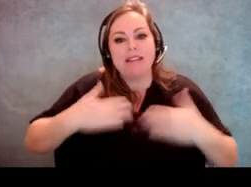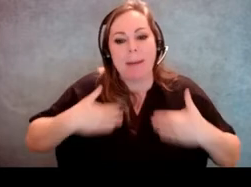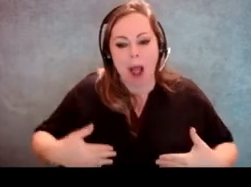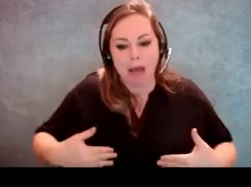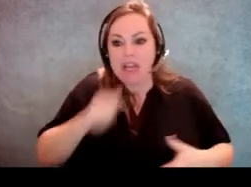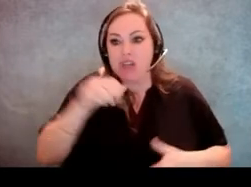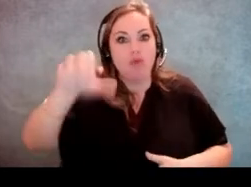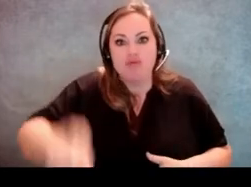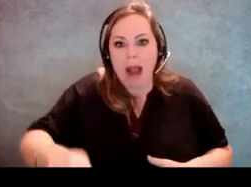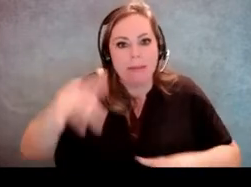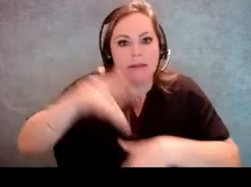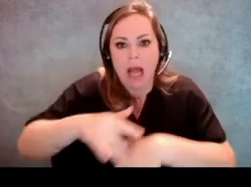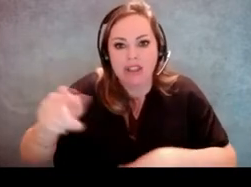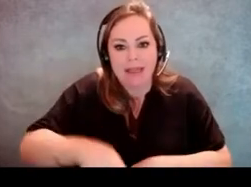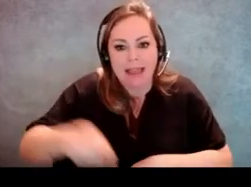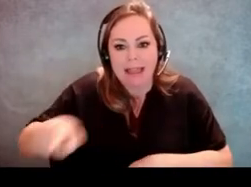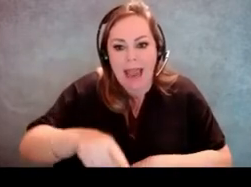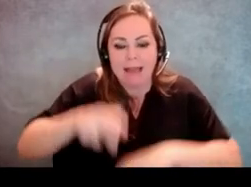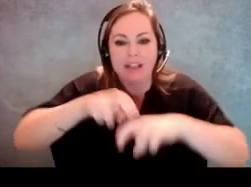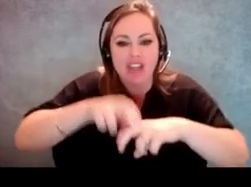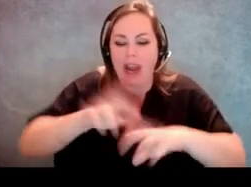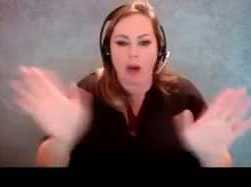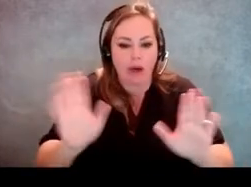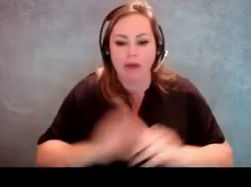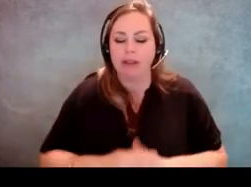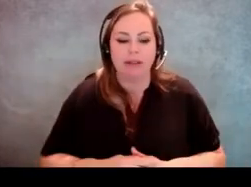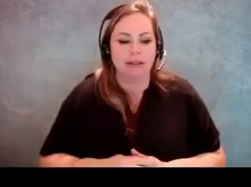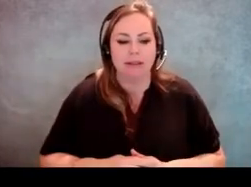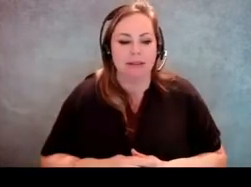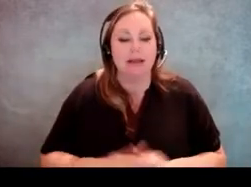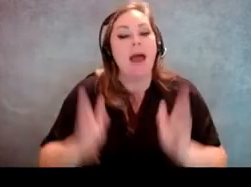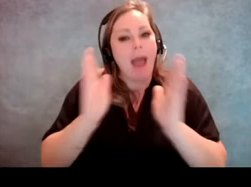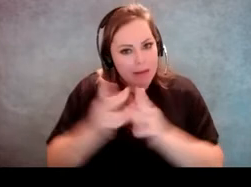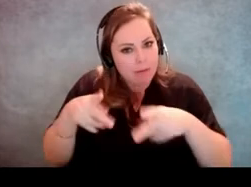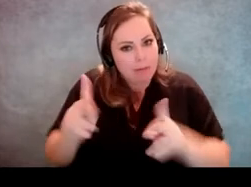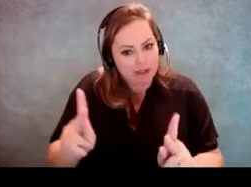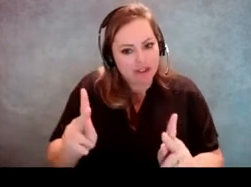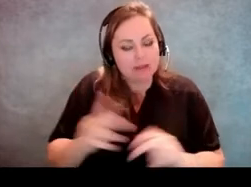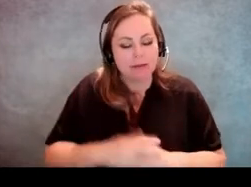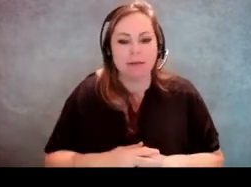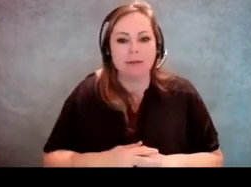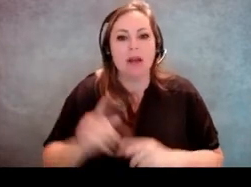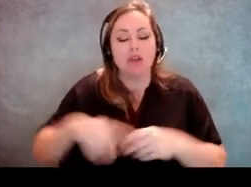So don't try to like grab the cane or the chair or whatever, ask, you know, permission to provide assistance.